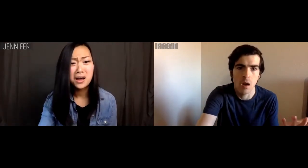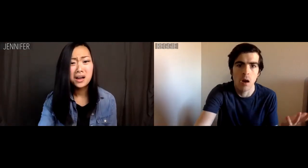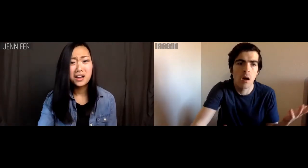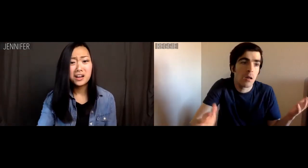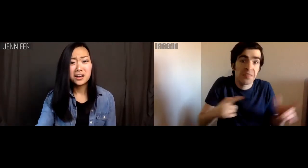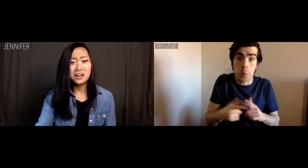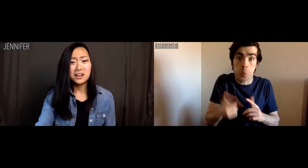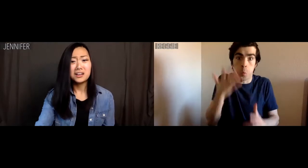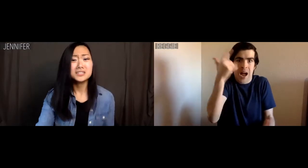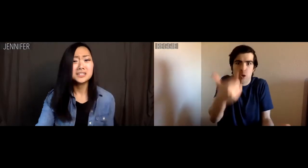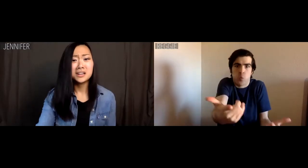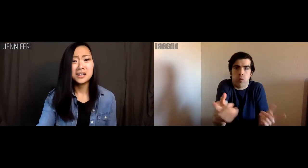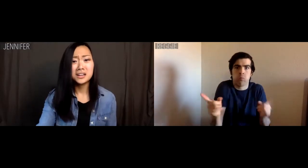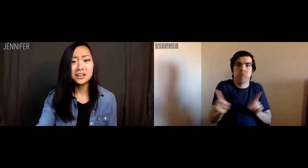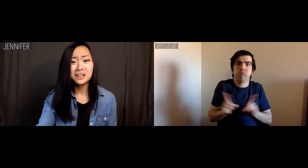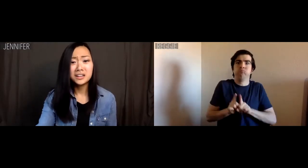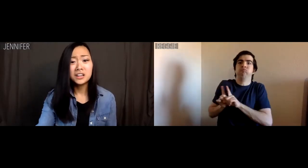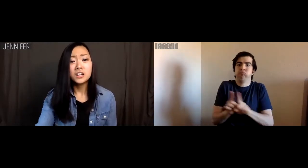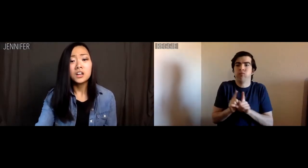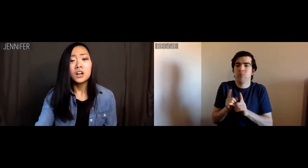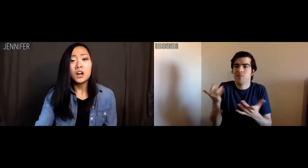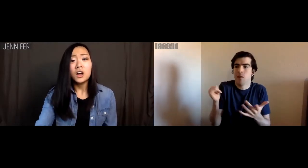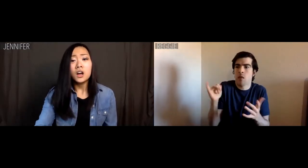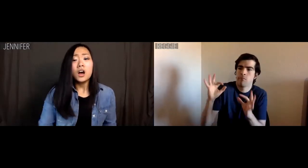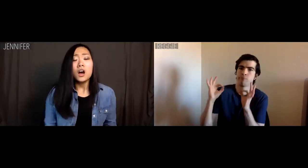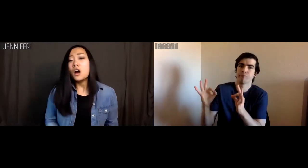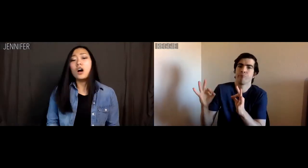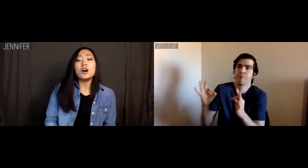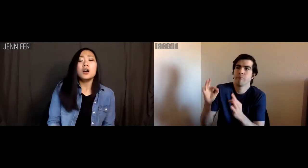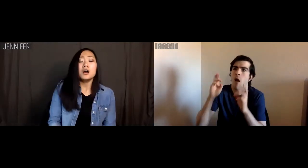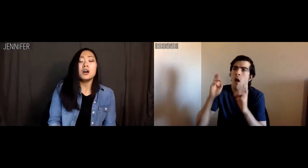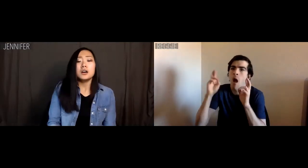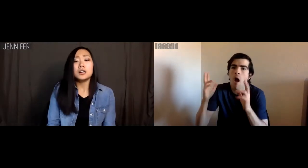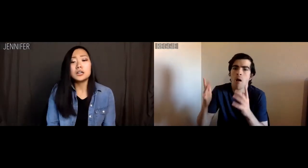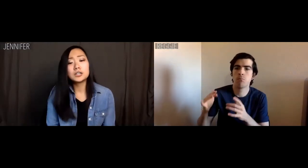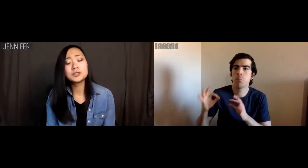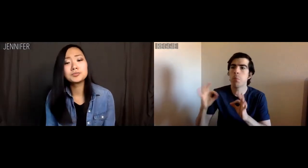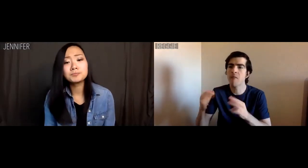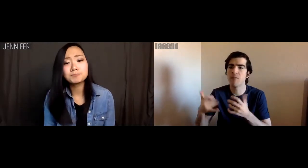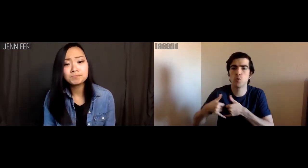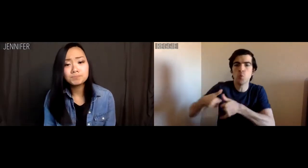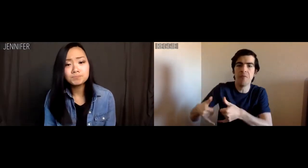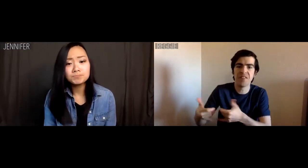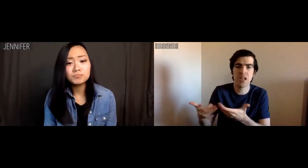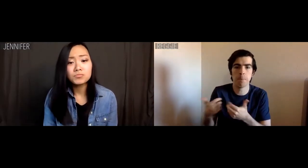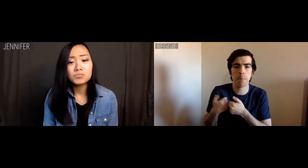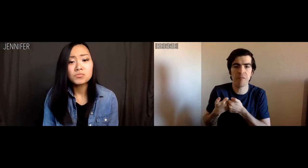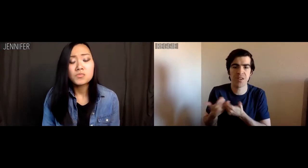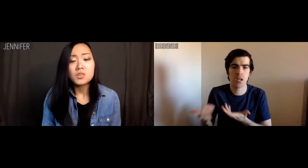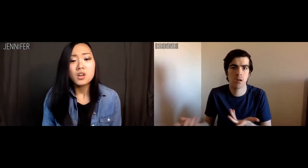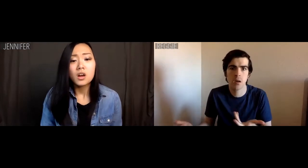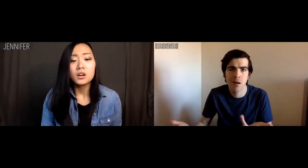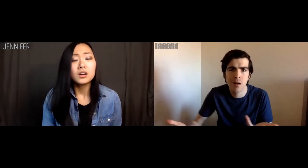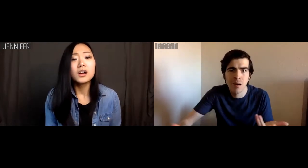Reggie: Then why do you want me in some kept man situation?